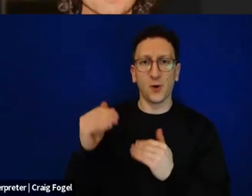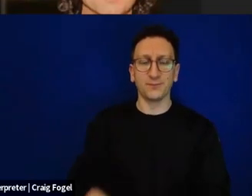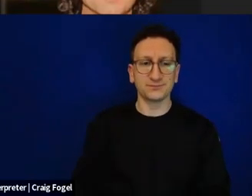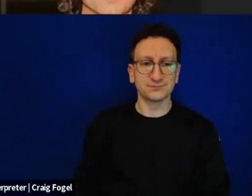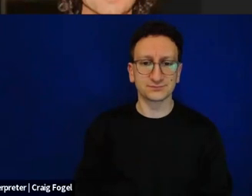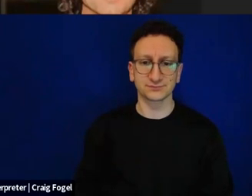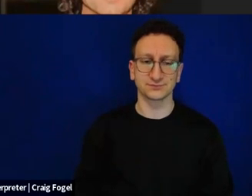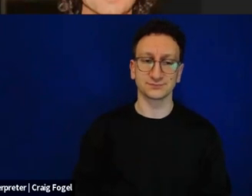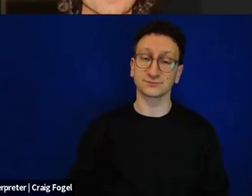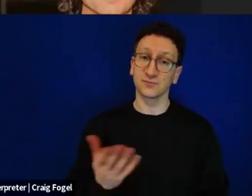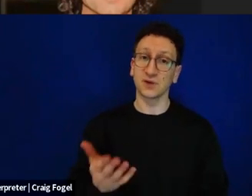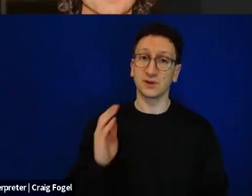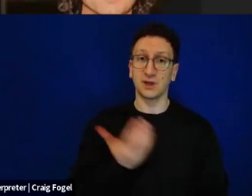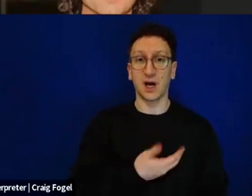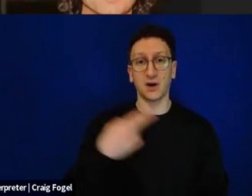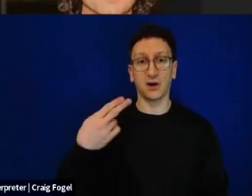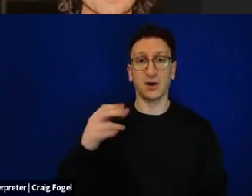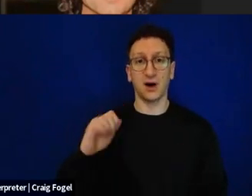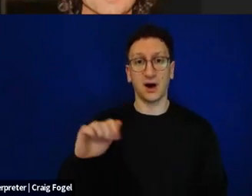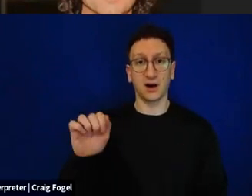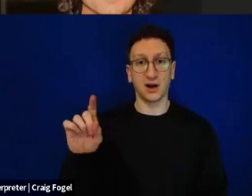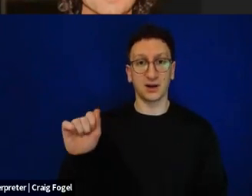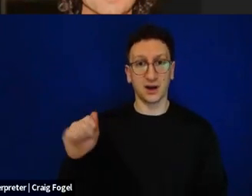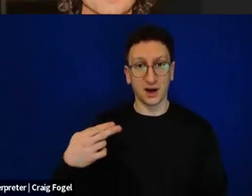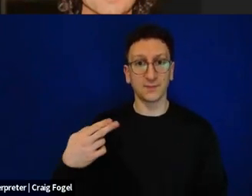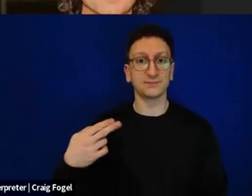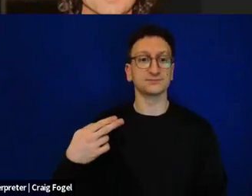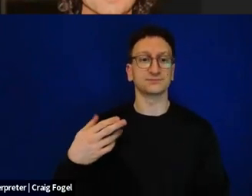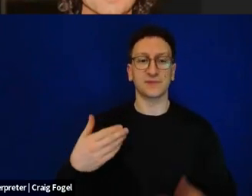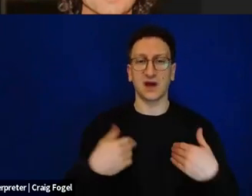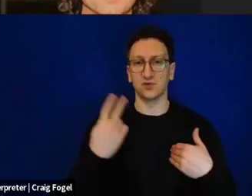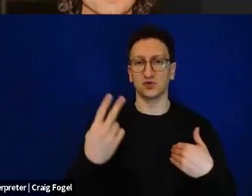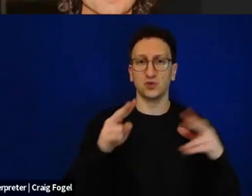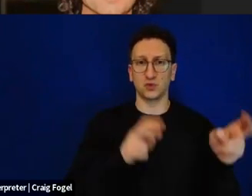it has different texts relating to that. We quoted two texts from families of hostages.